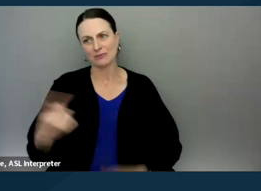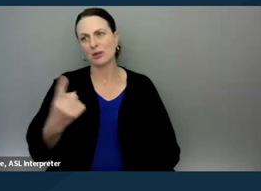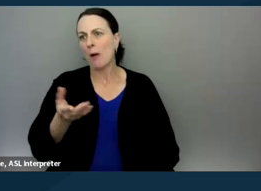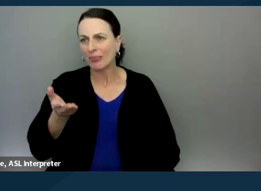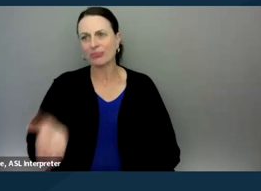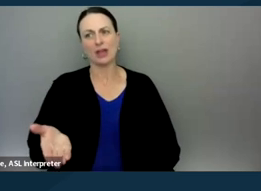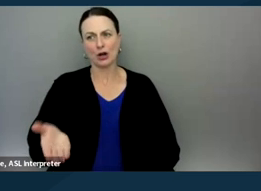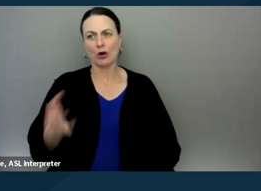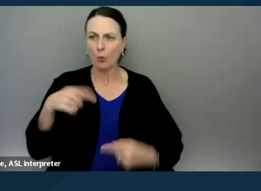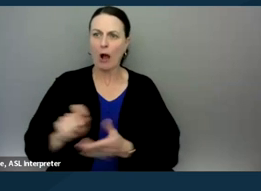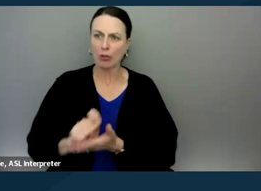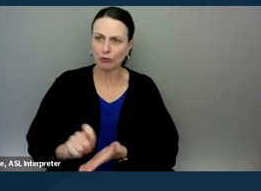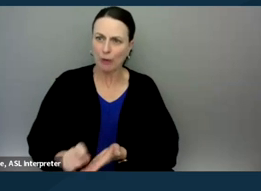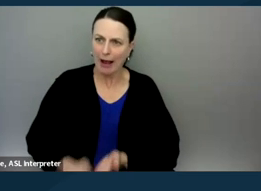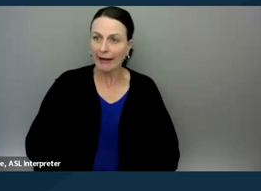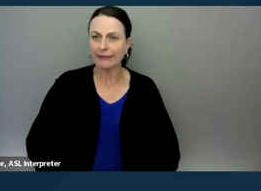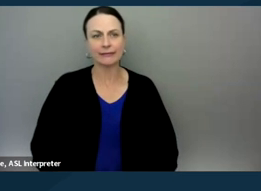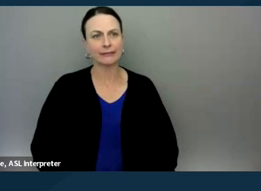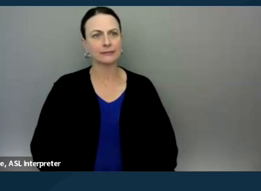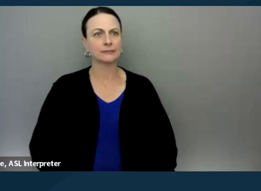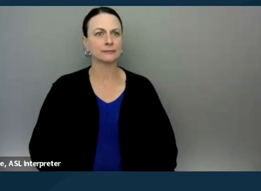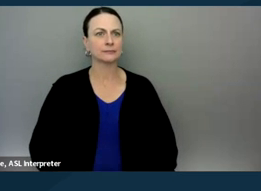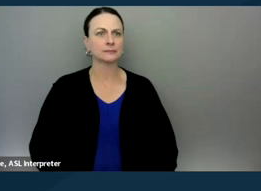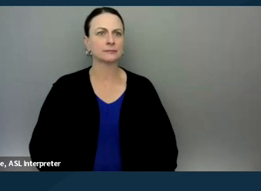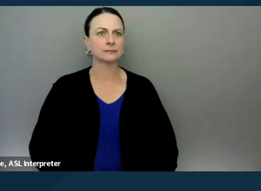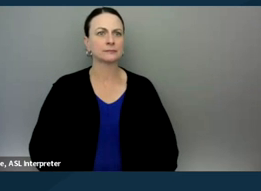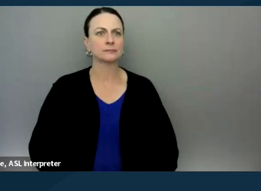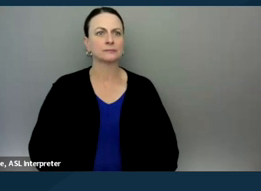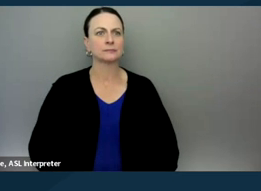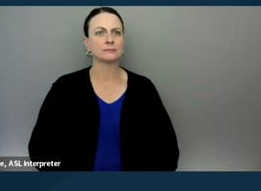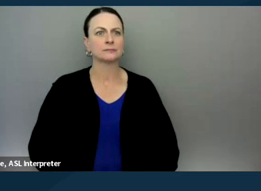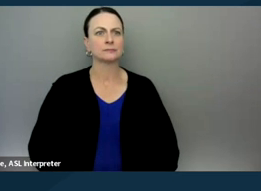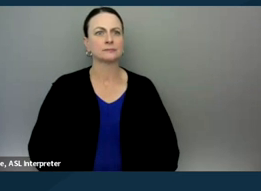while they're writing down the letter. And I think it's a, I think this is a situation where